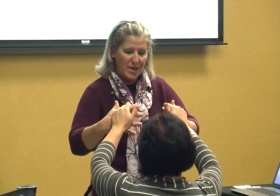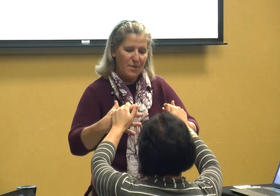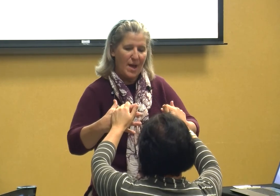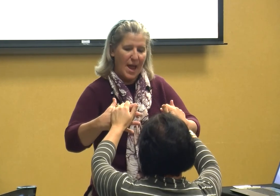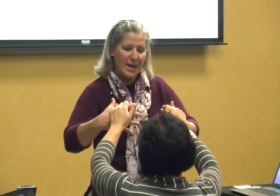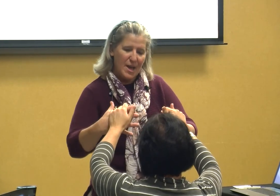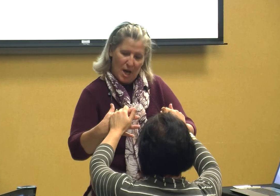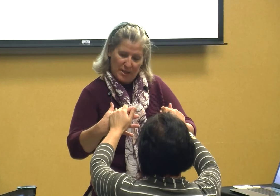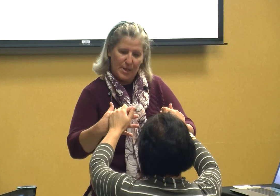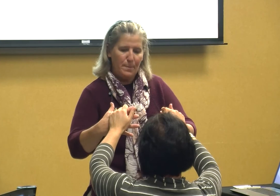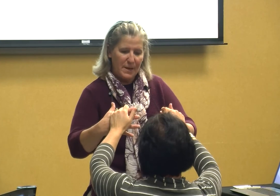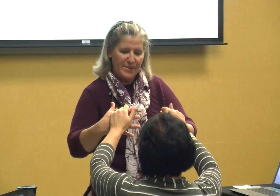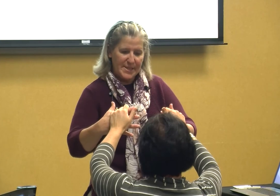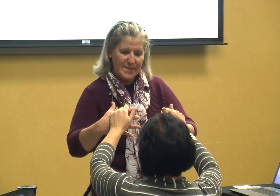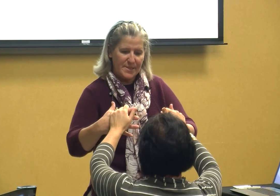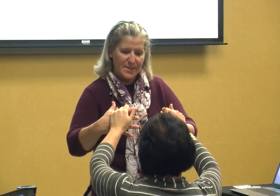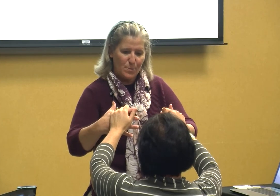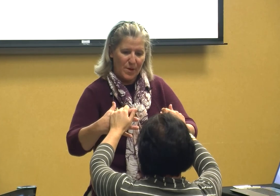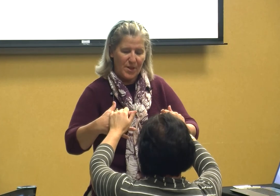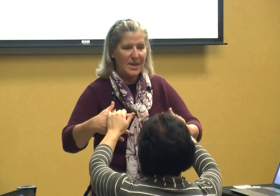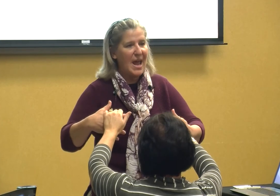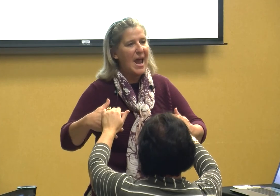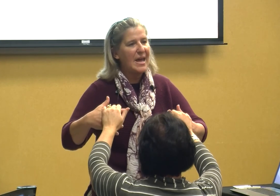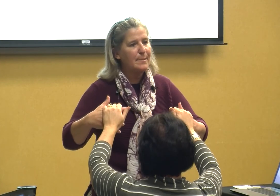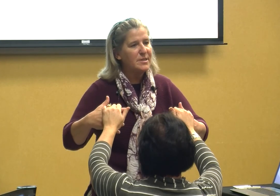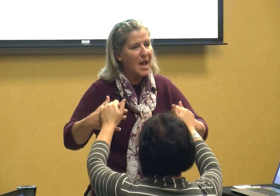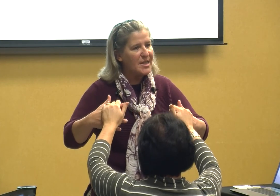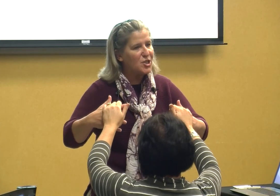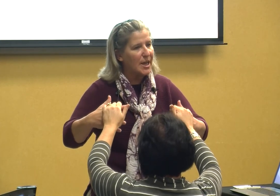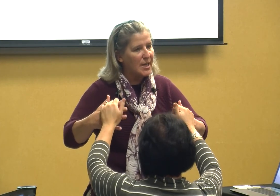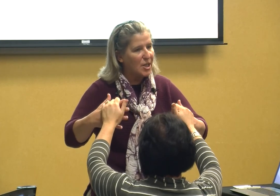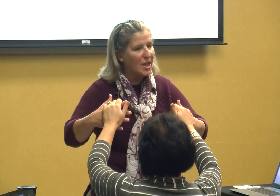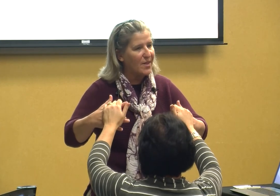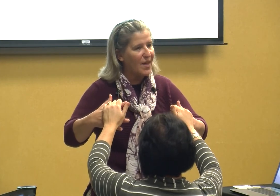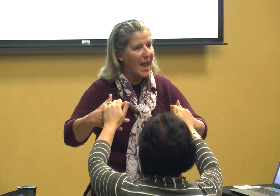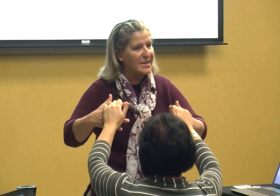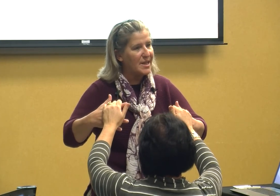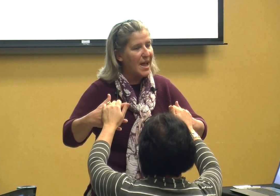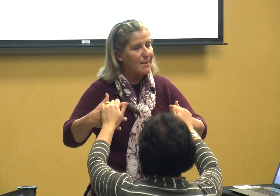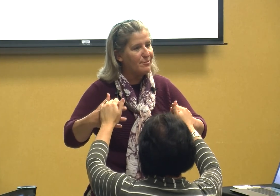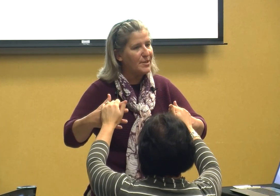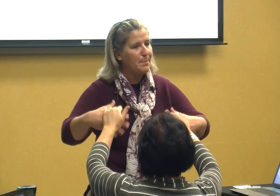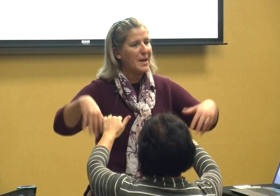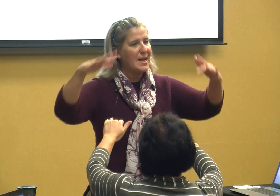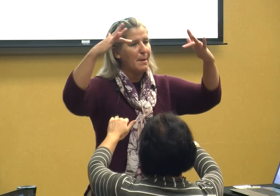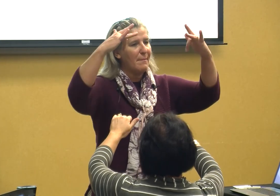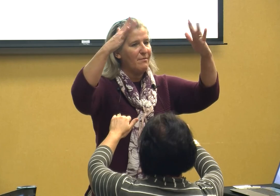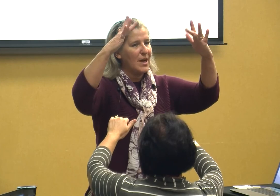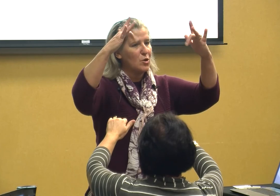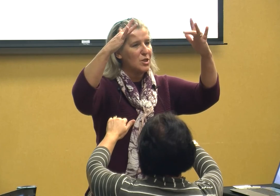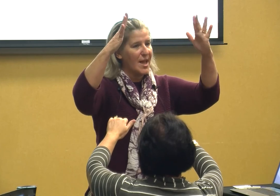of a a little bit of a tenseness with it and I'm touching like that I'm flipping my fingers like